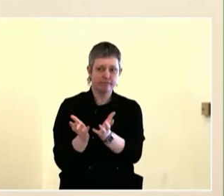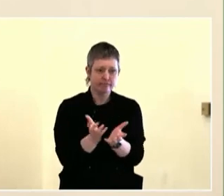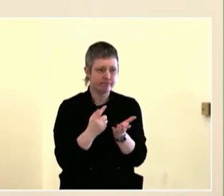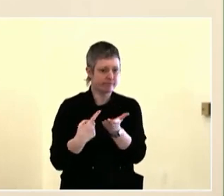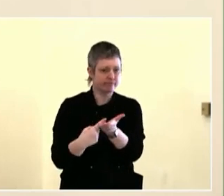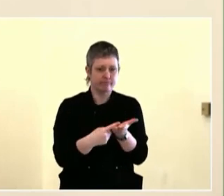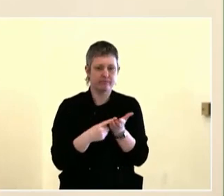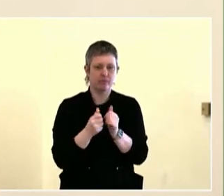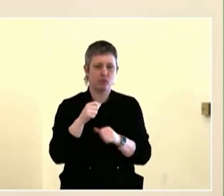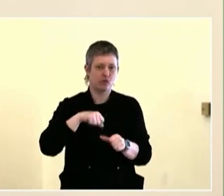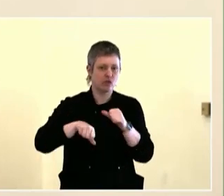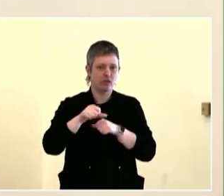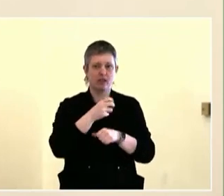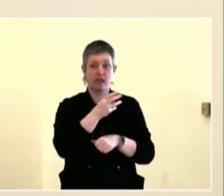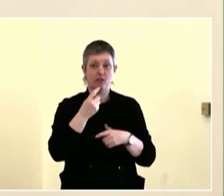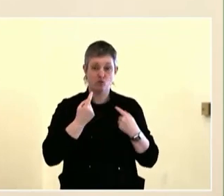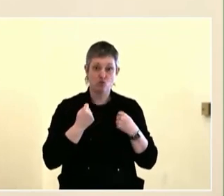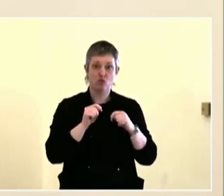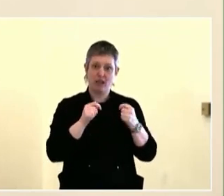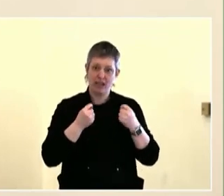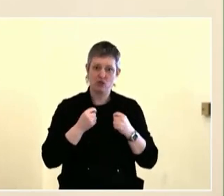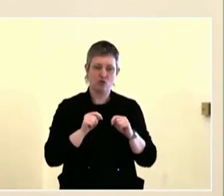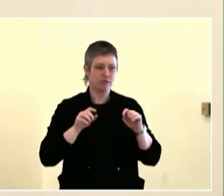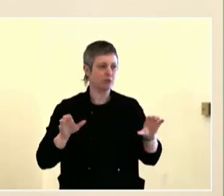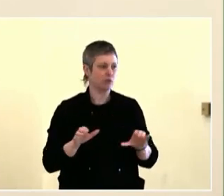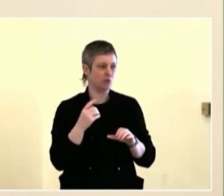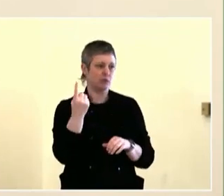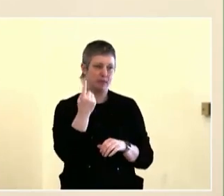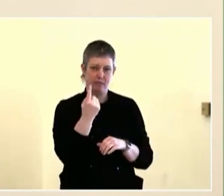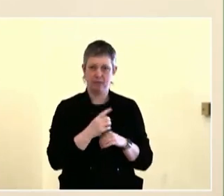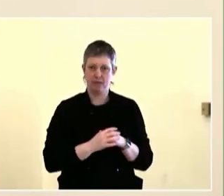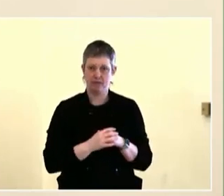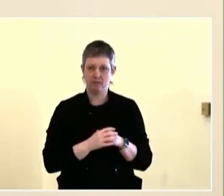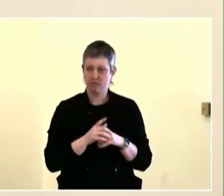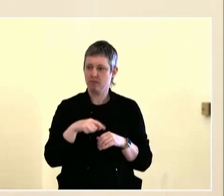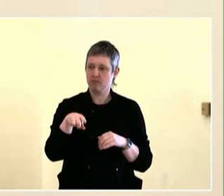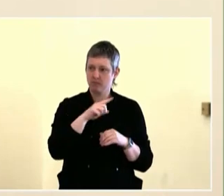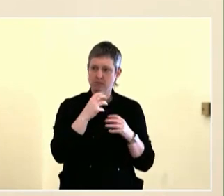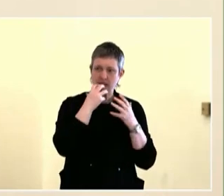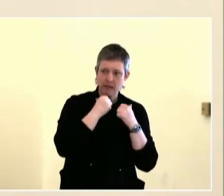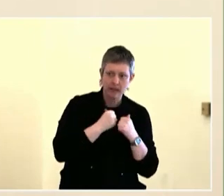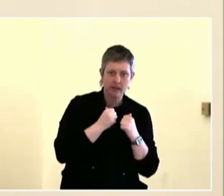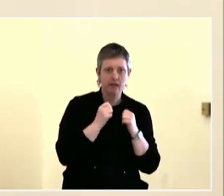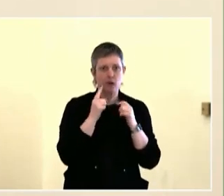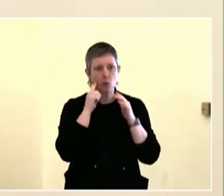together and there's a huge disconnect between both the city